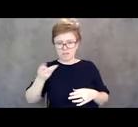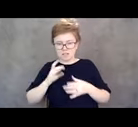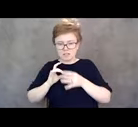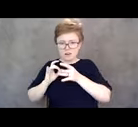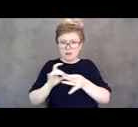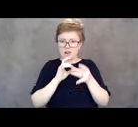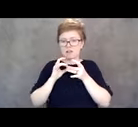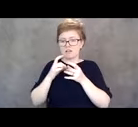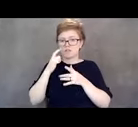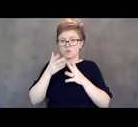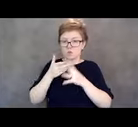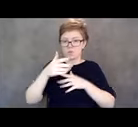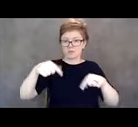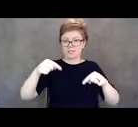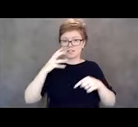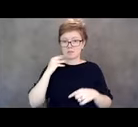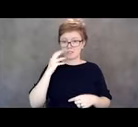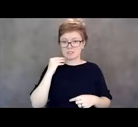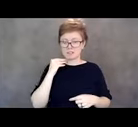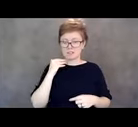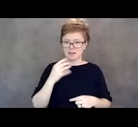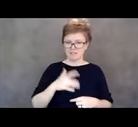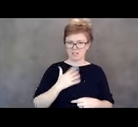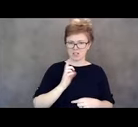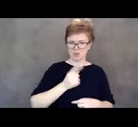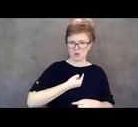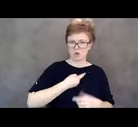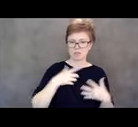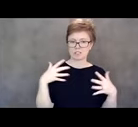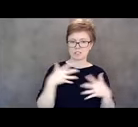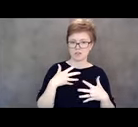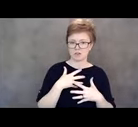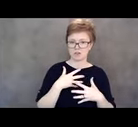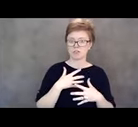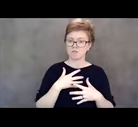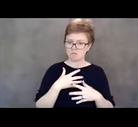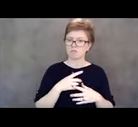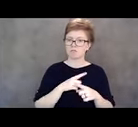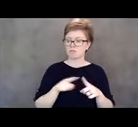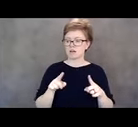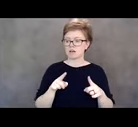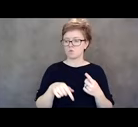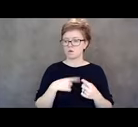but it can feel actually really validating and powerful when you know you're not alone and while each of us is unique,